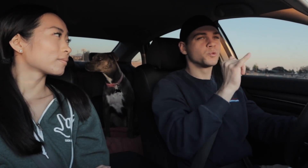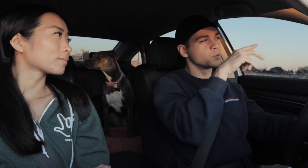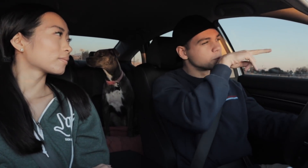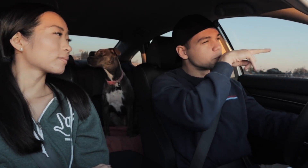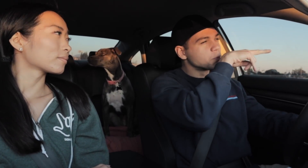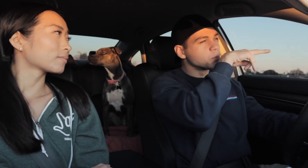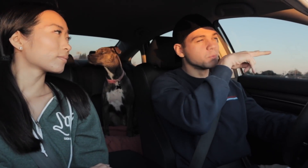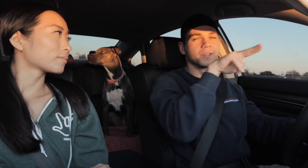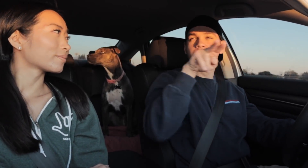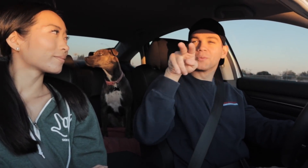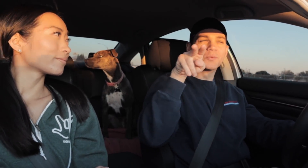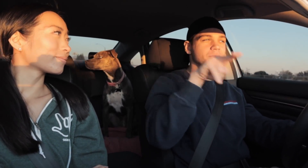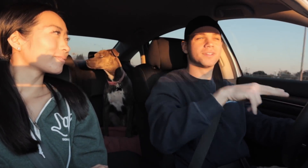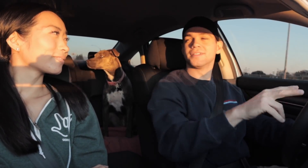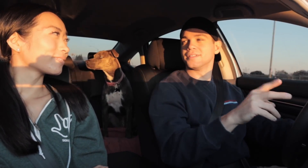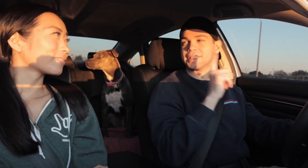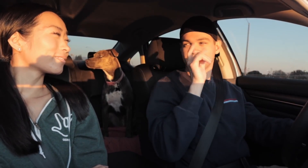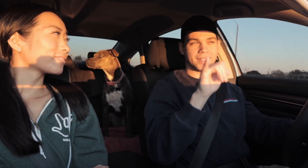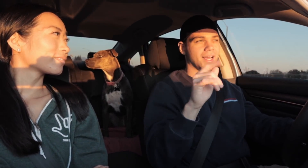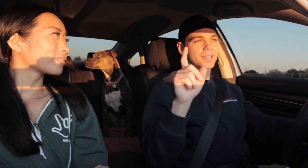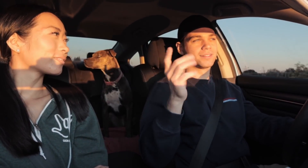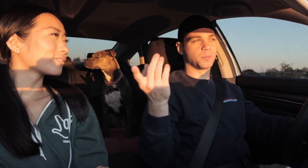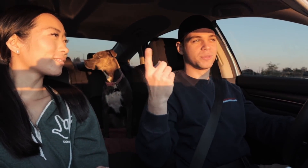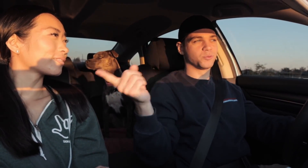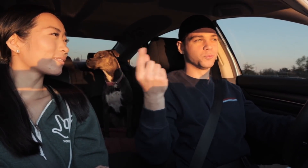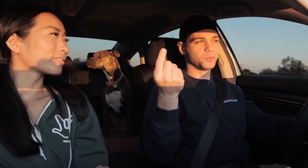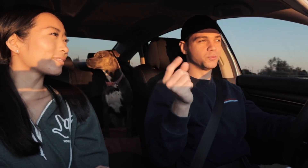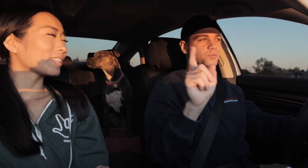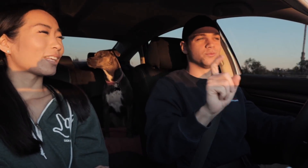Stare at other people and observe? Is that something you do?